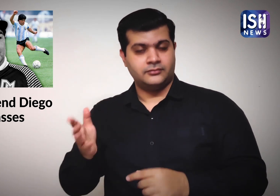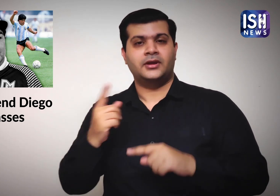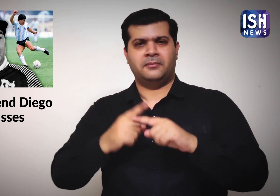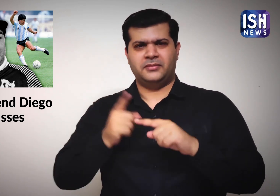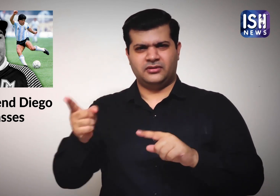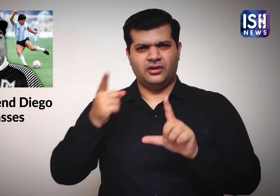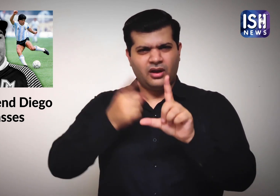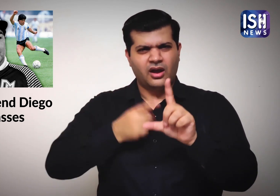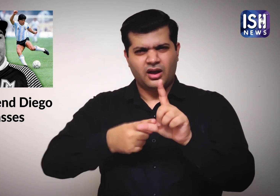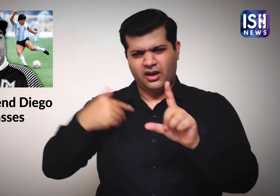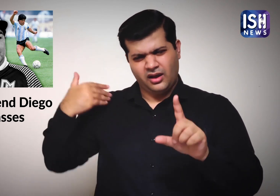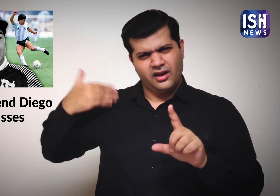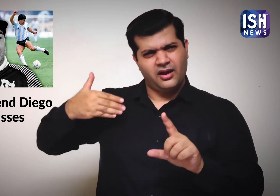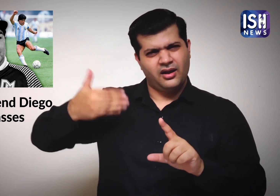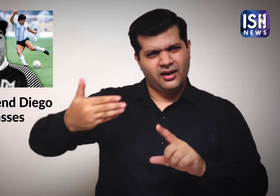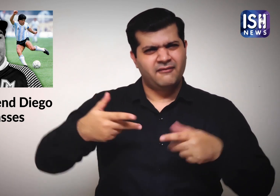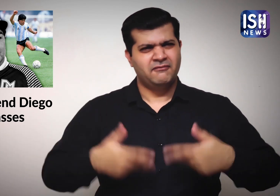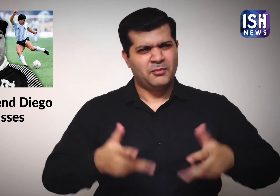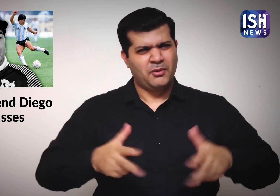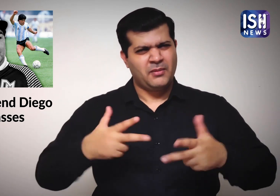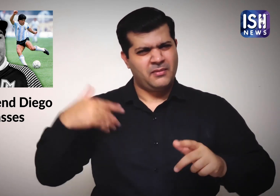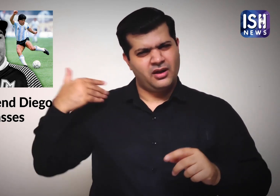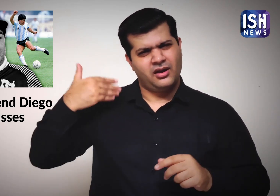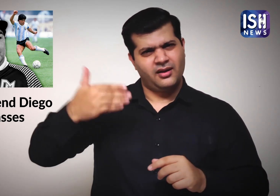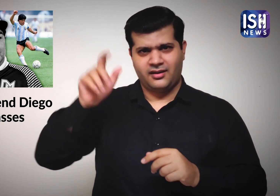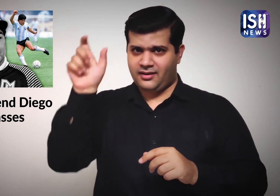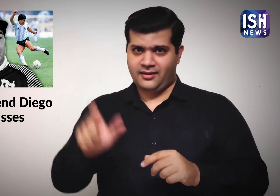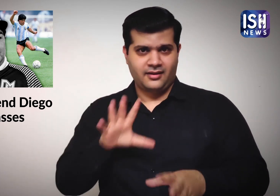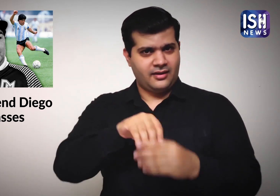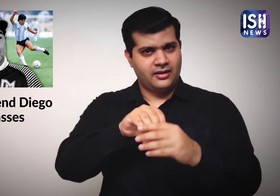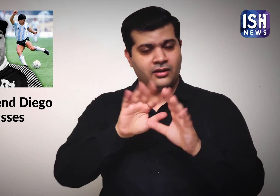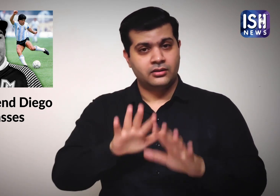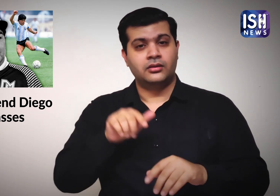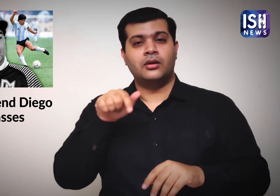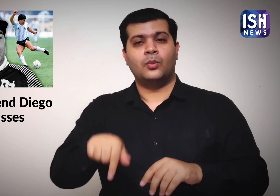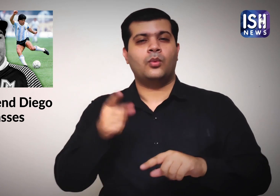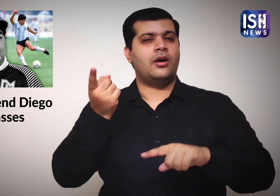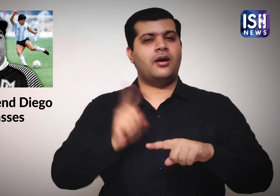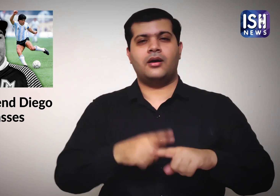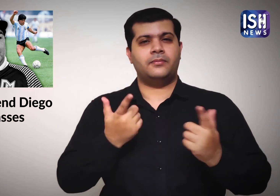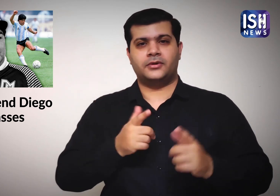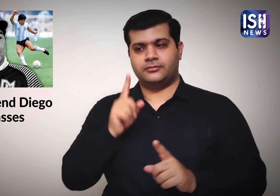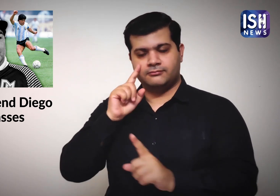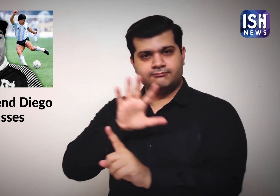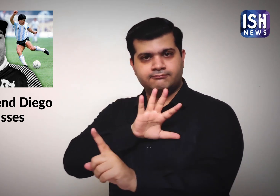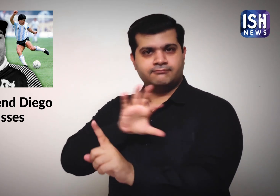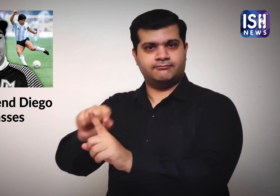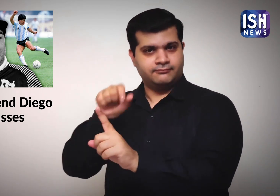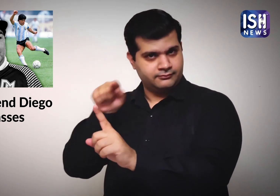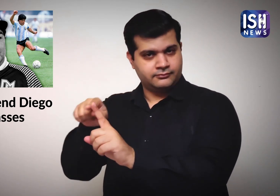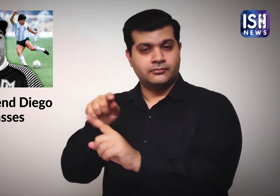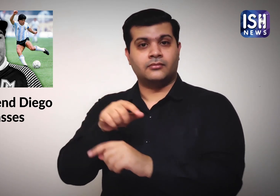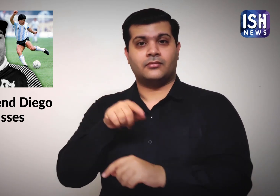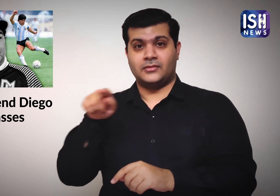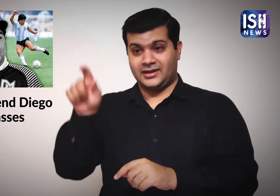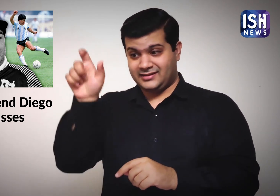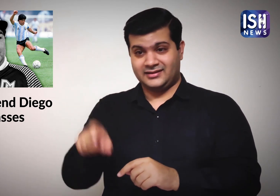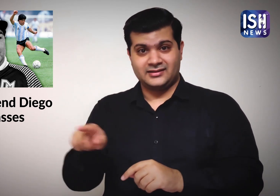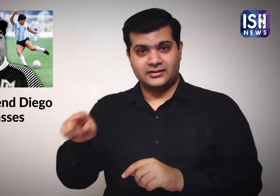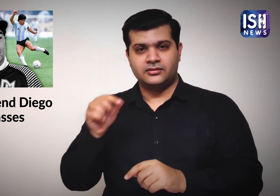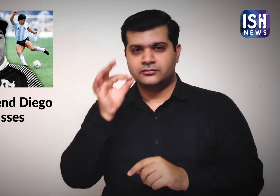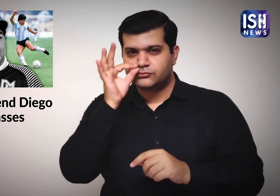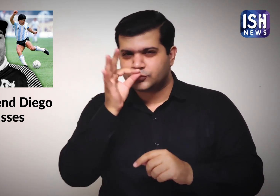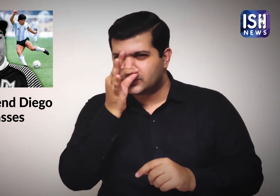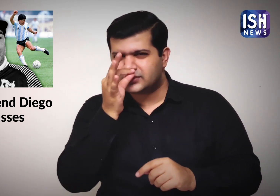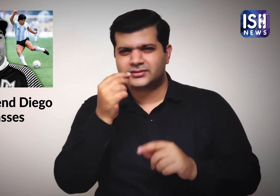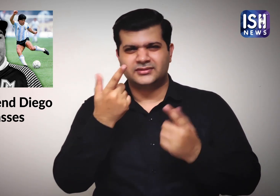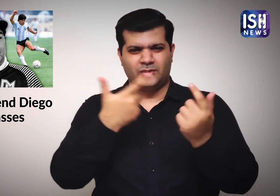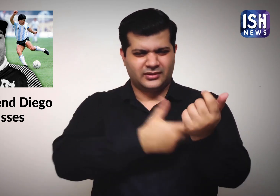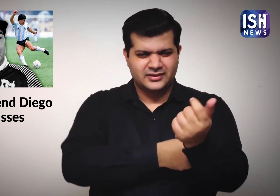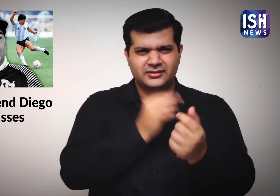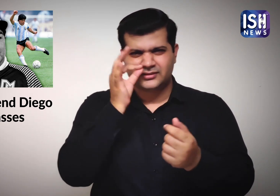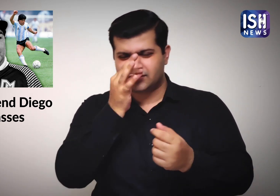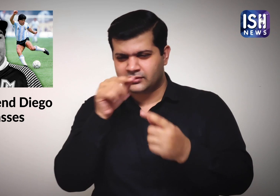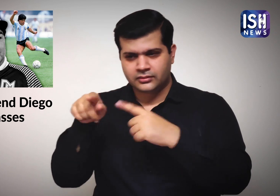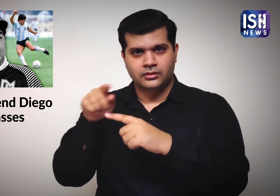During the second half of his career, Maradona struggled with cocaine addiction